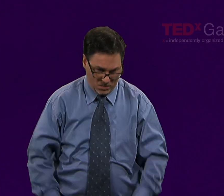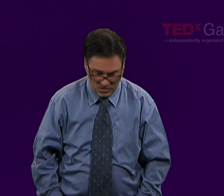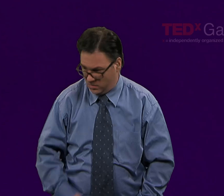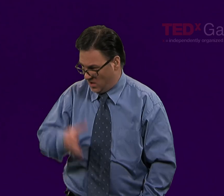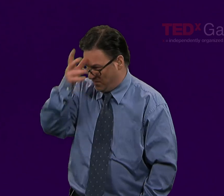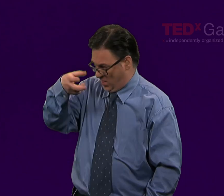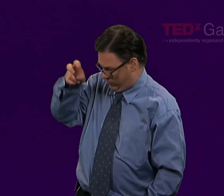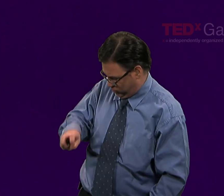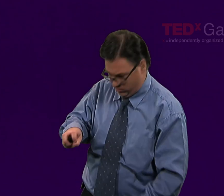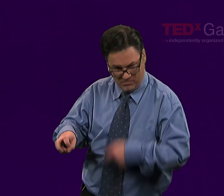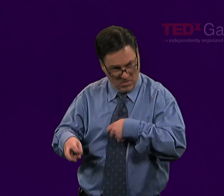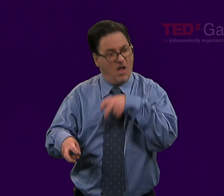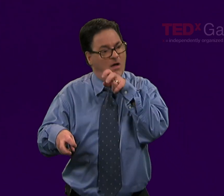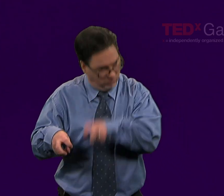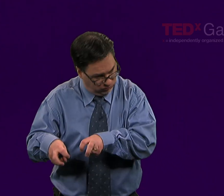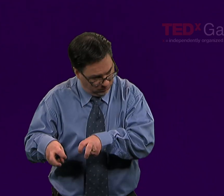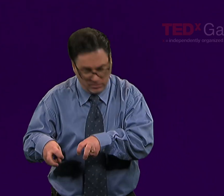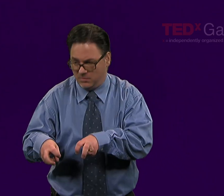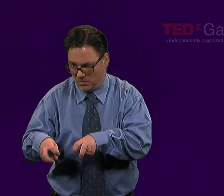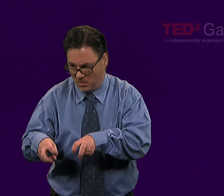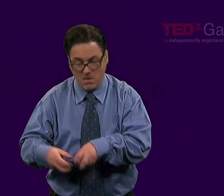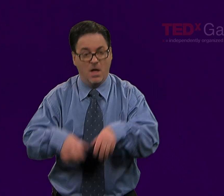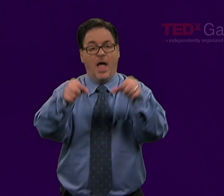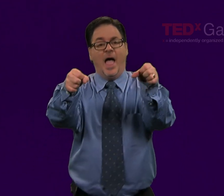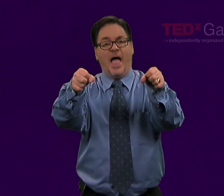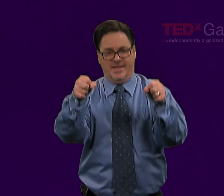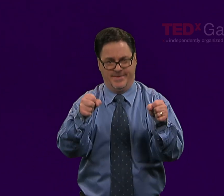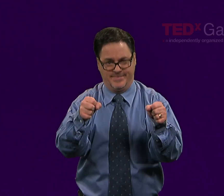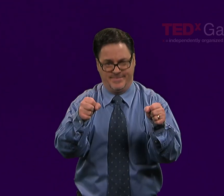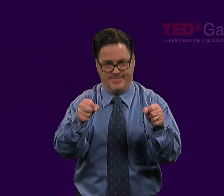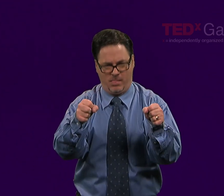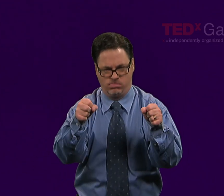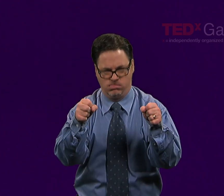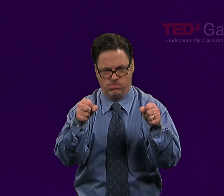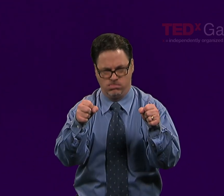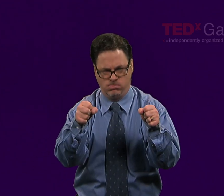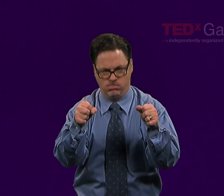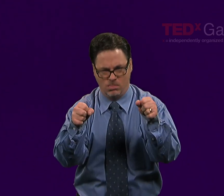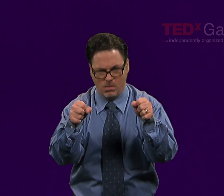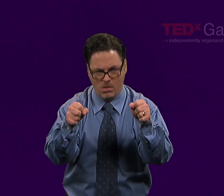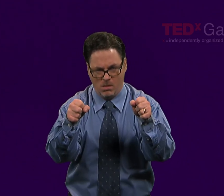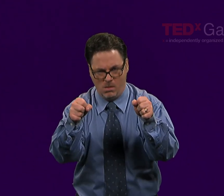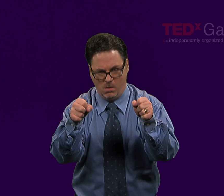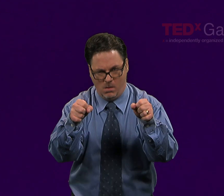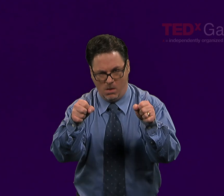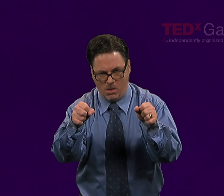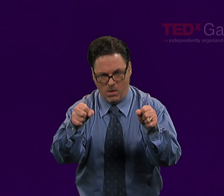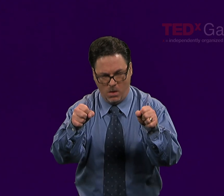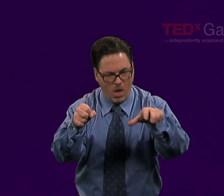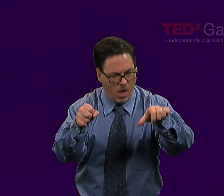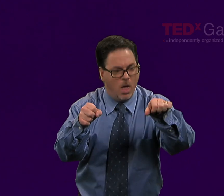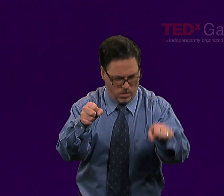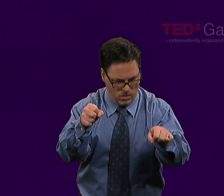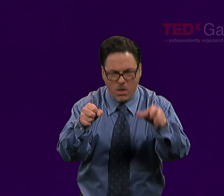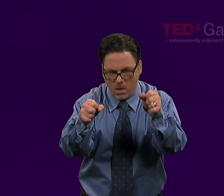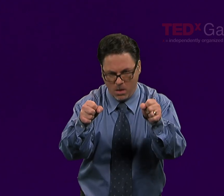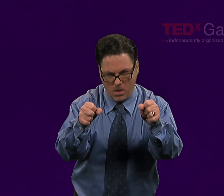and I was a lip reader. We both sat down in the car, and I took the reins on the steering wheel. I did my best.